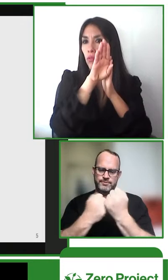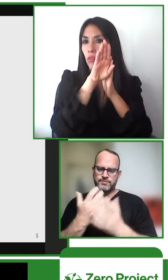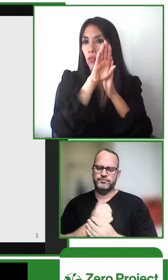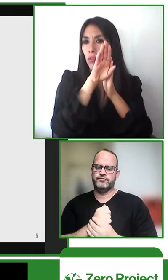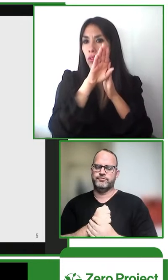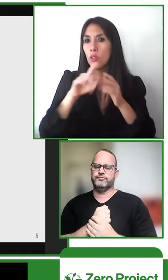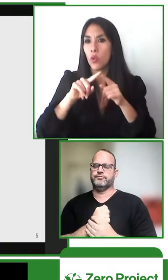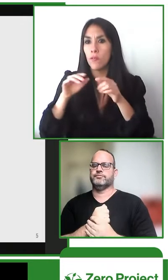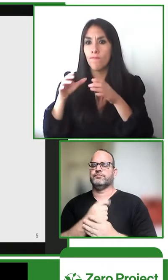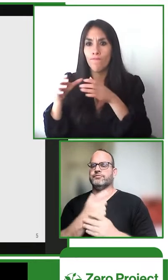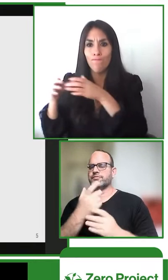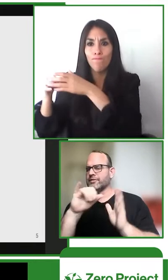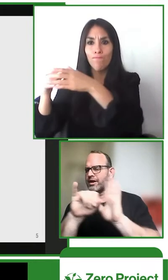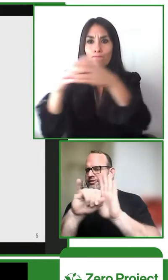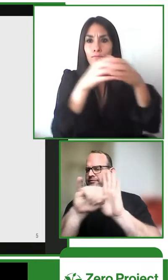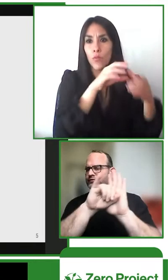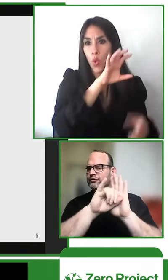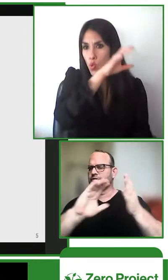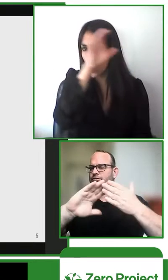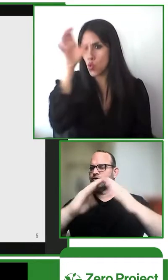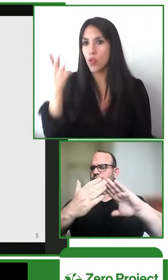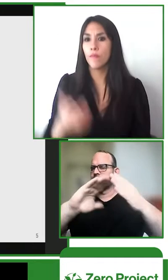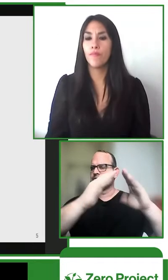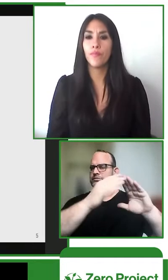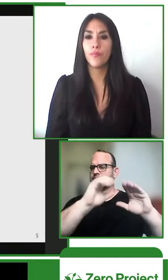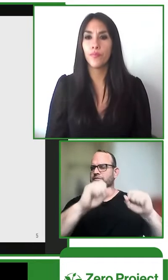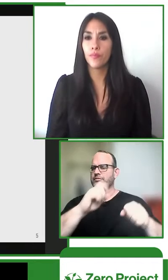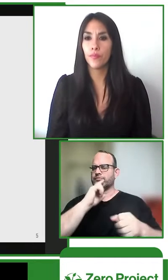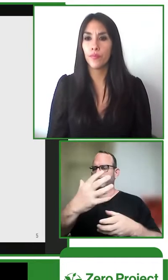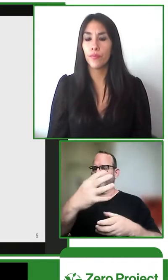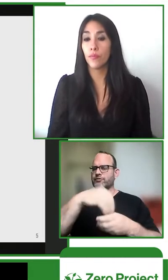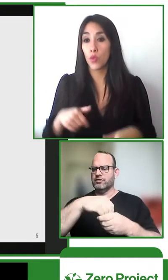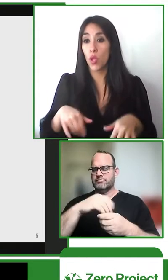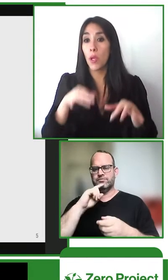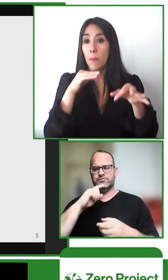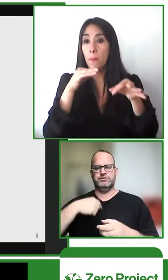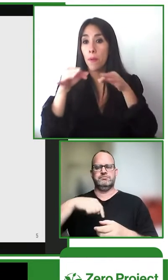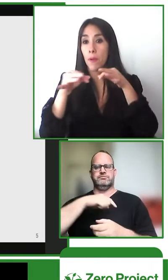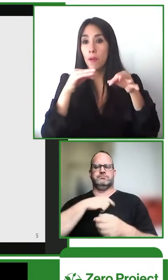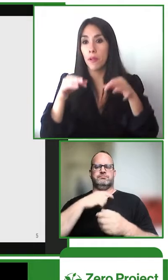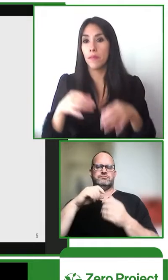reading and writing skills and providing support for that identifying community members who